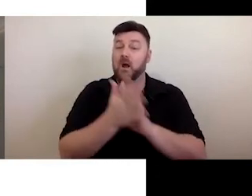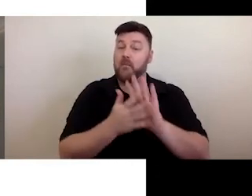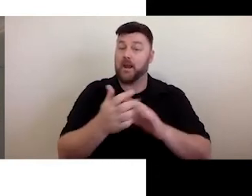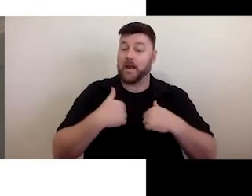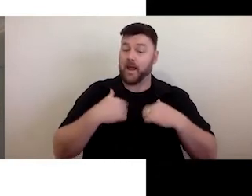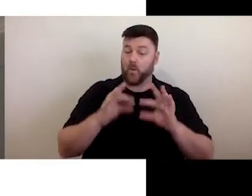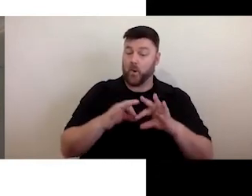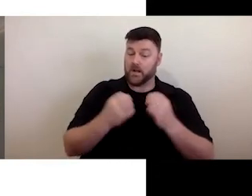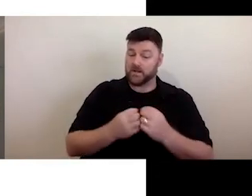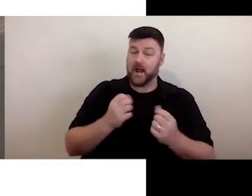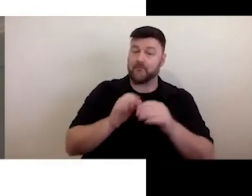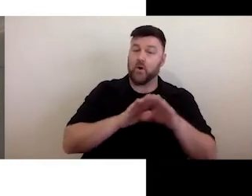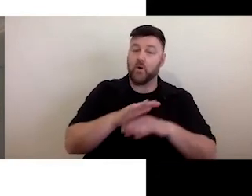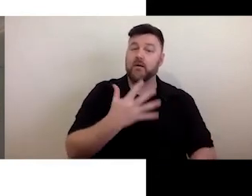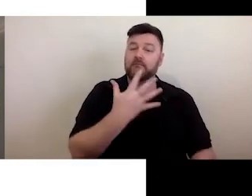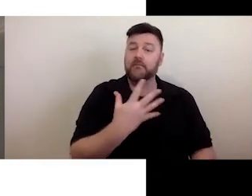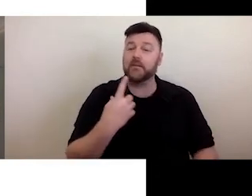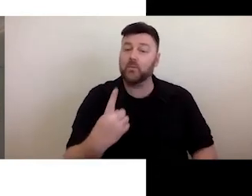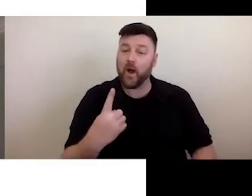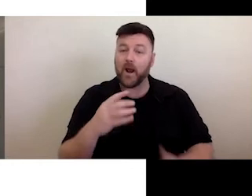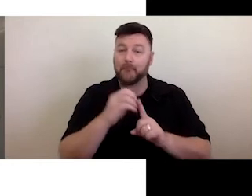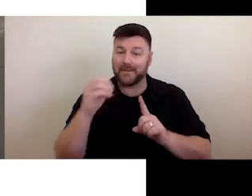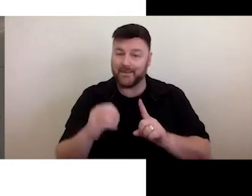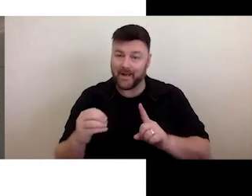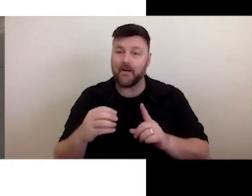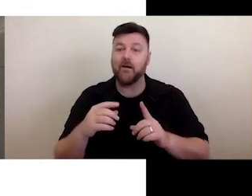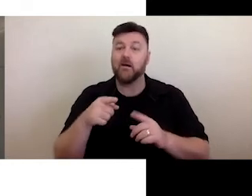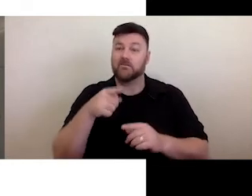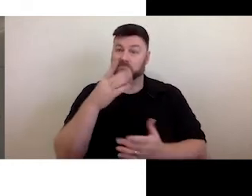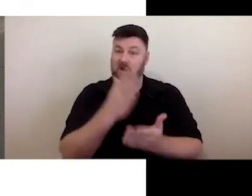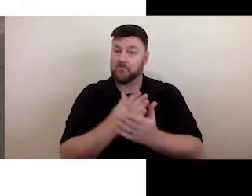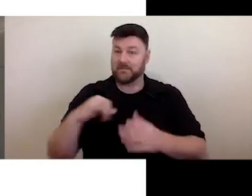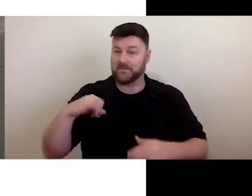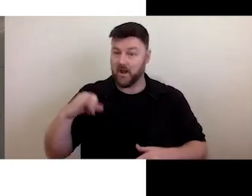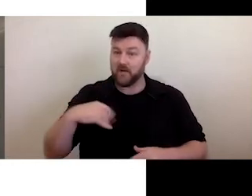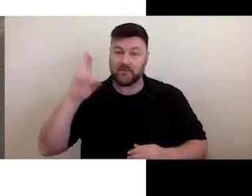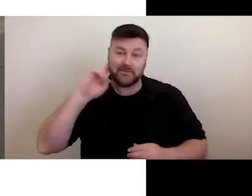identify as Deaf or disabled people.